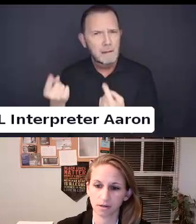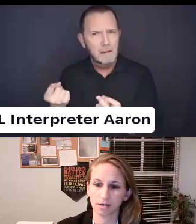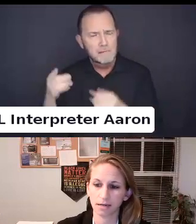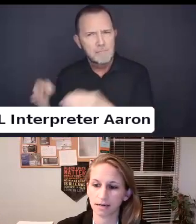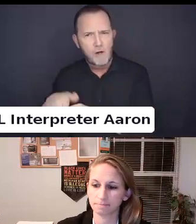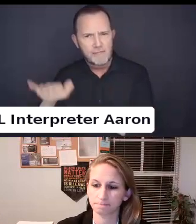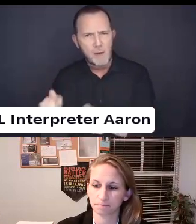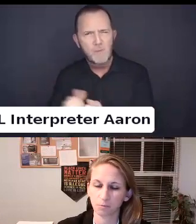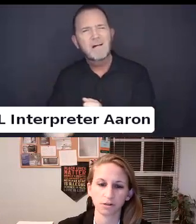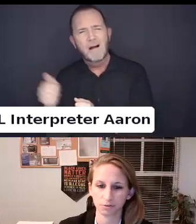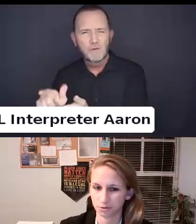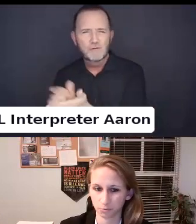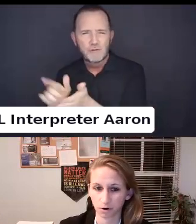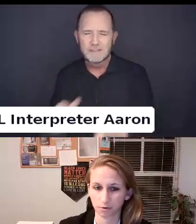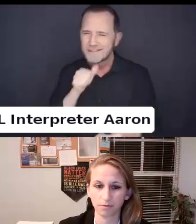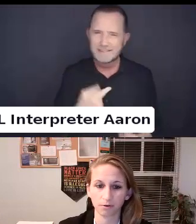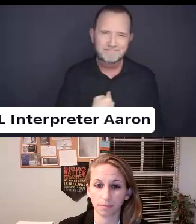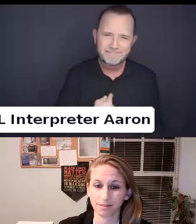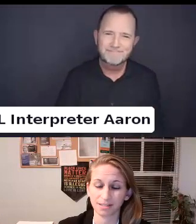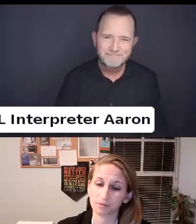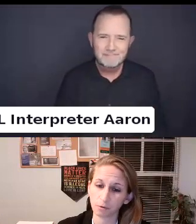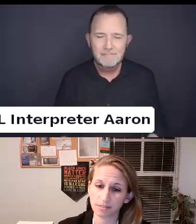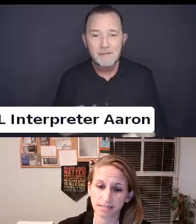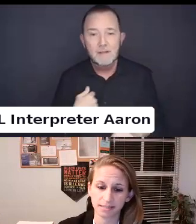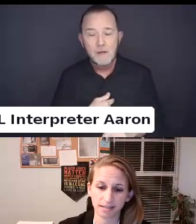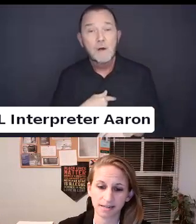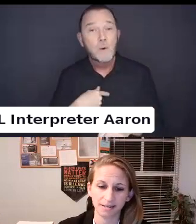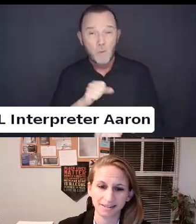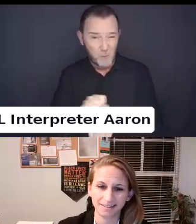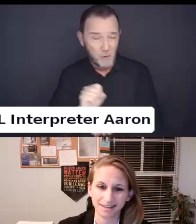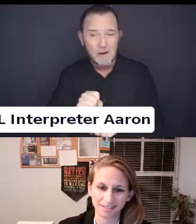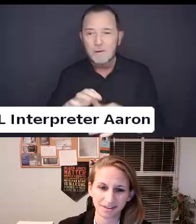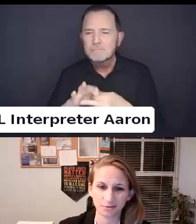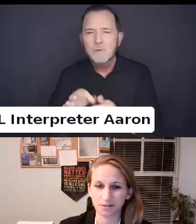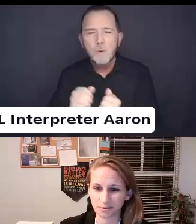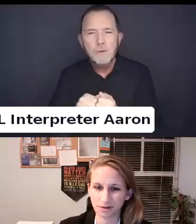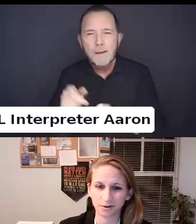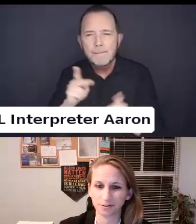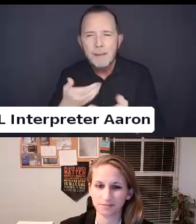on. We also did work around the criminal investigation of homelessness.